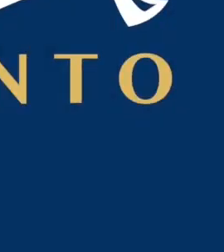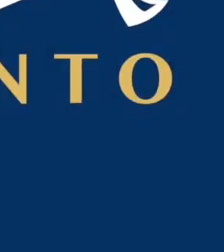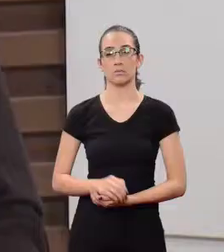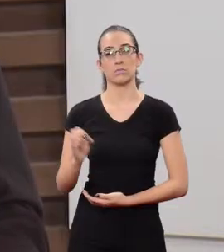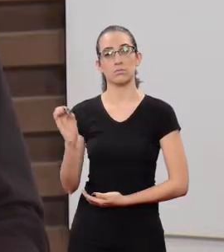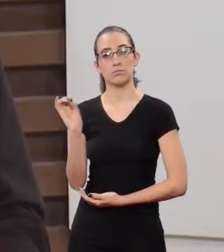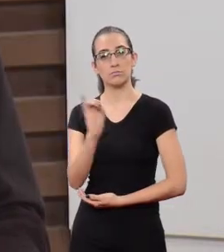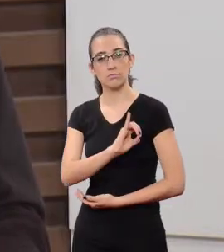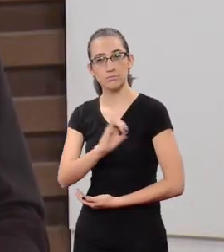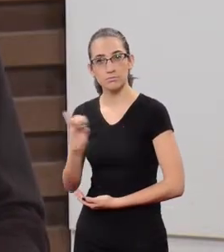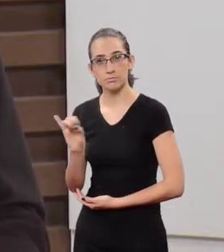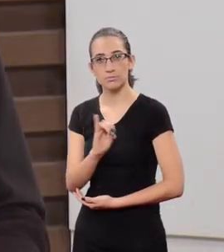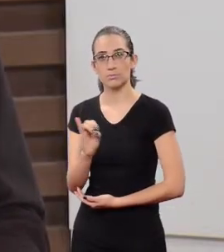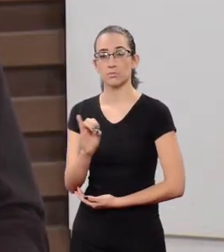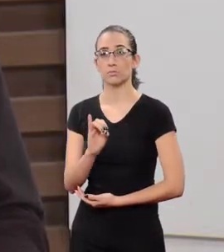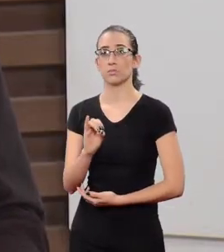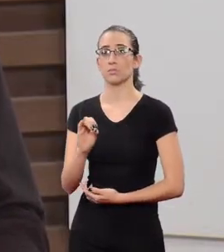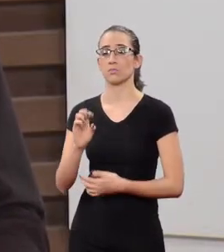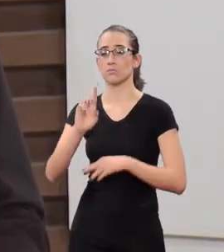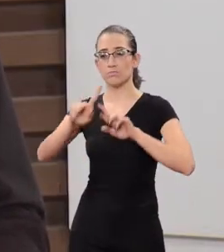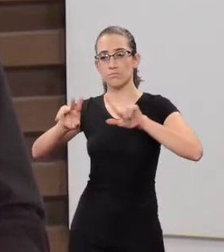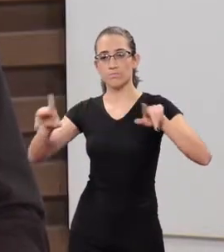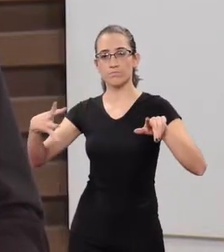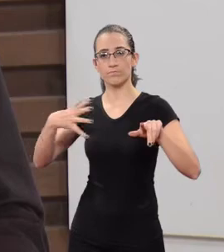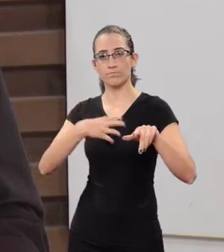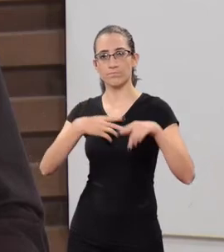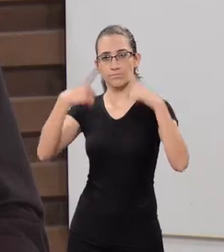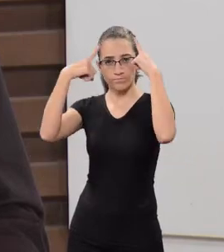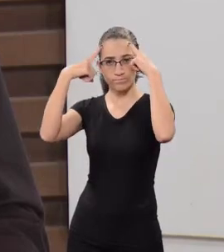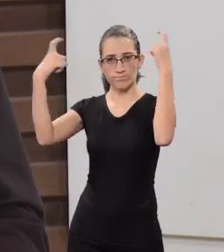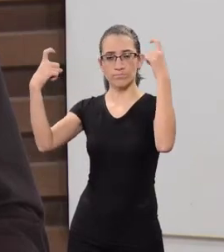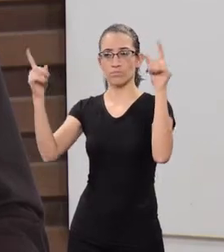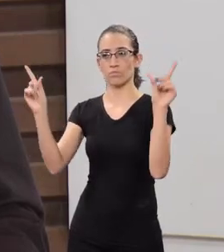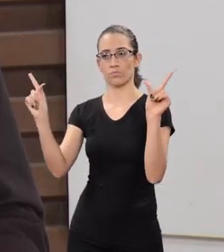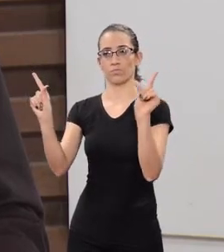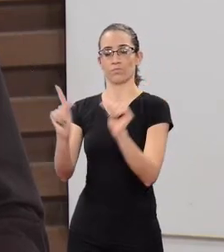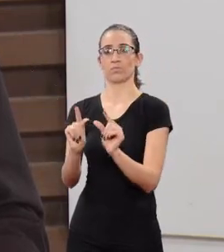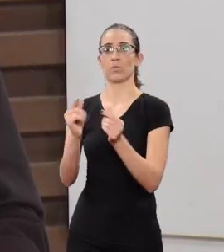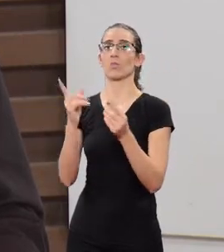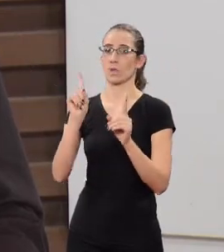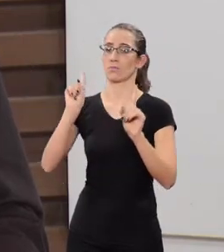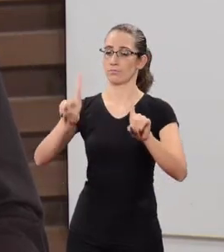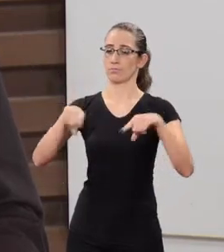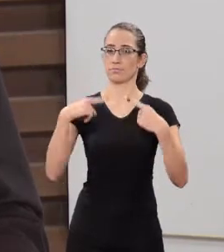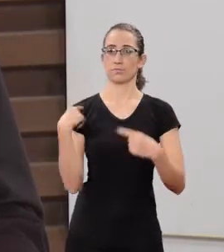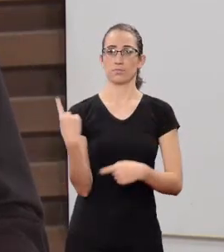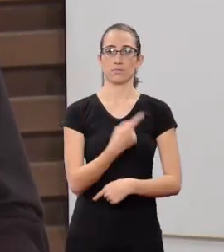Hello. Minimizing the different forms of violence is a challenge for us all.